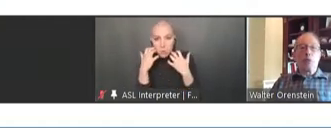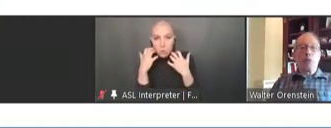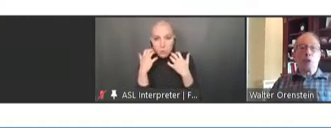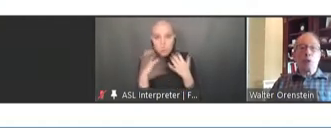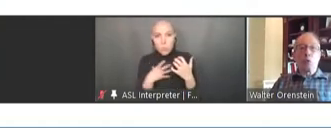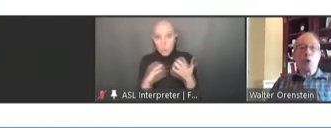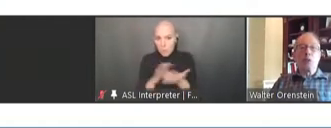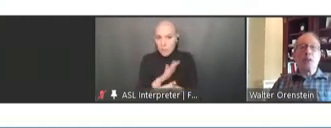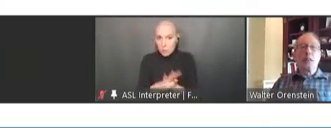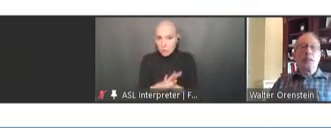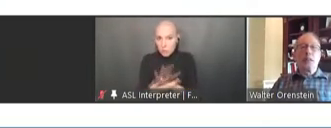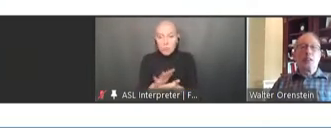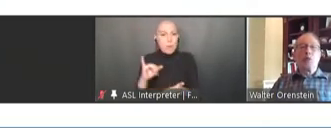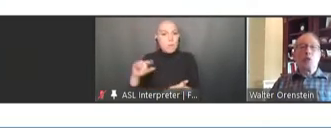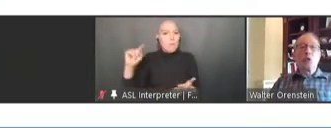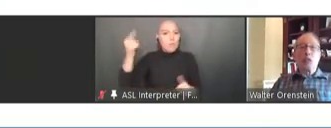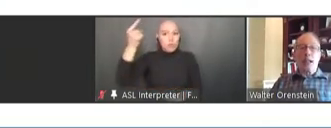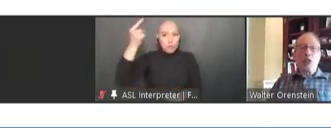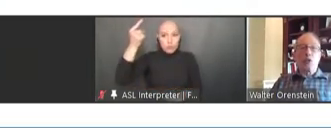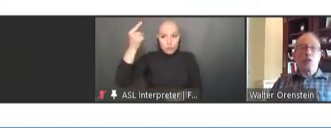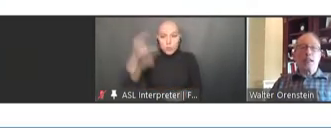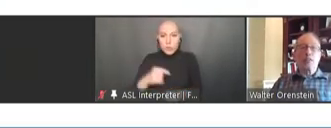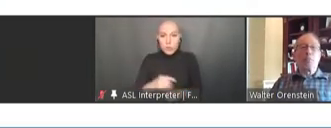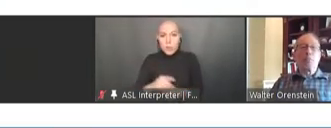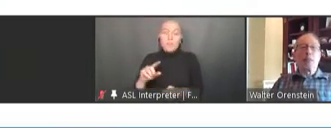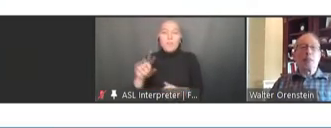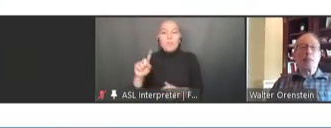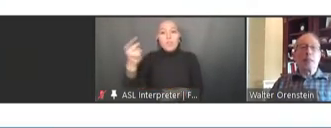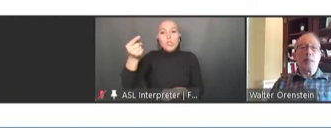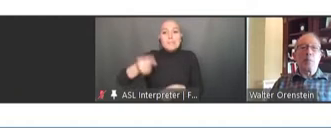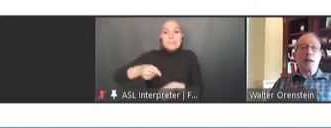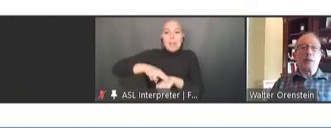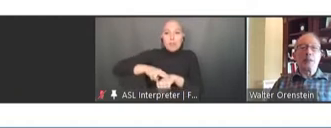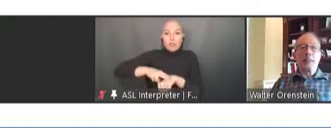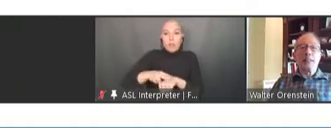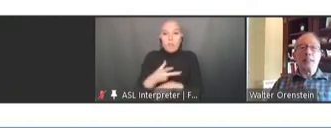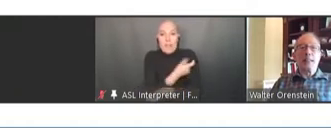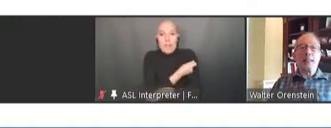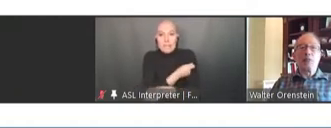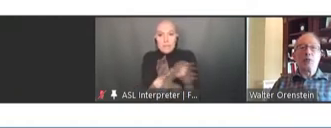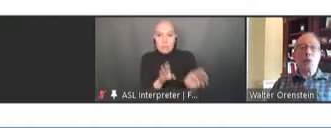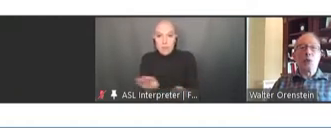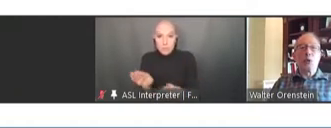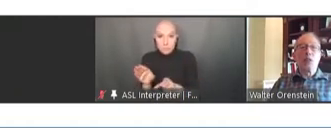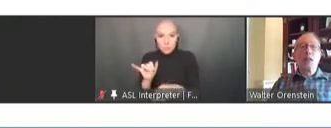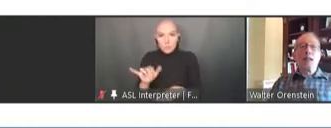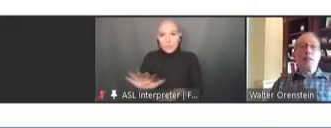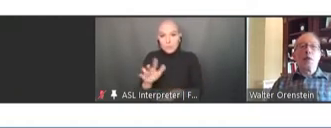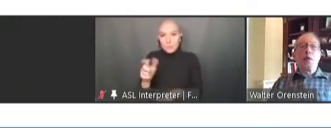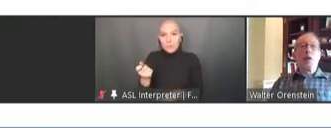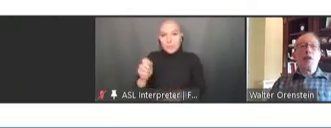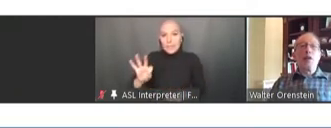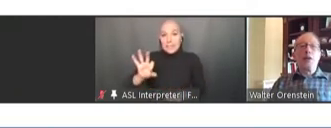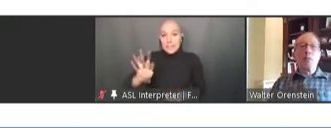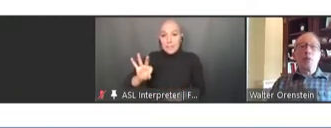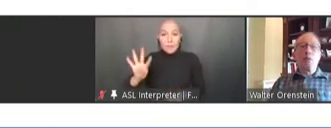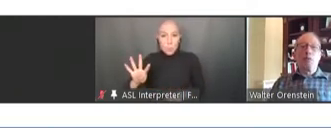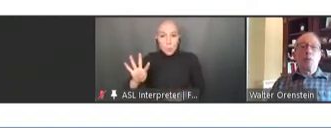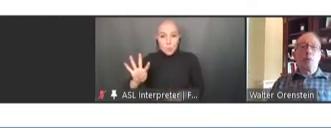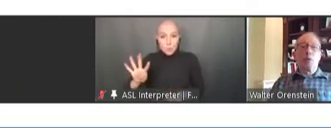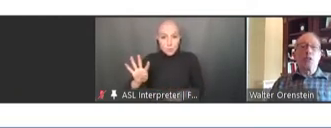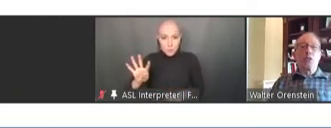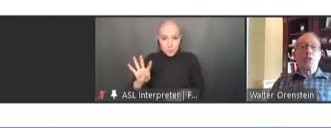was the first one, the first National Vaccine Plan in about 1994. There were a number of reports on